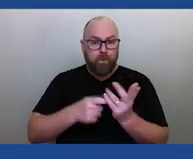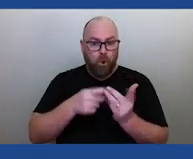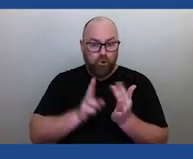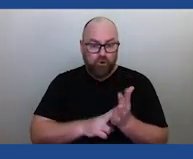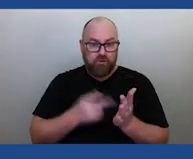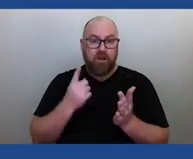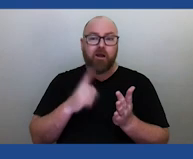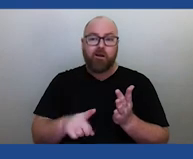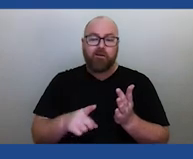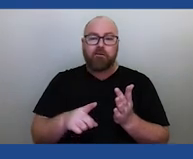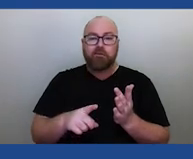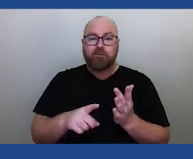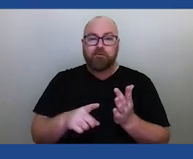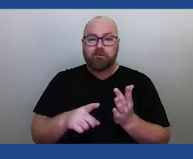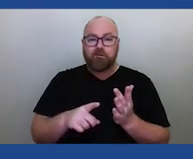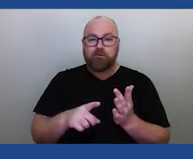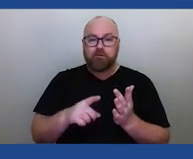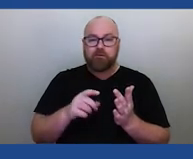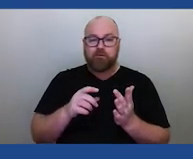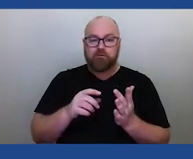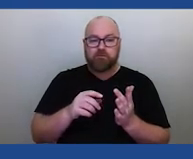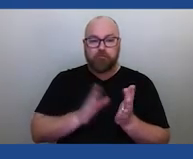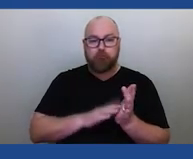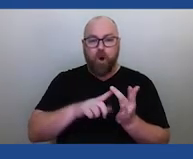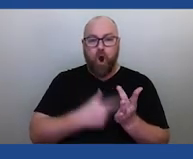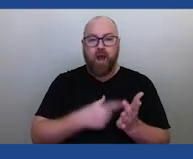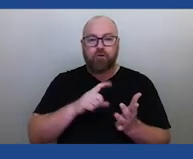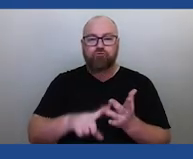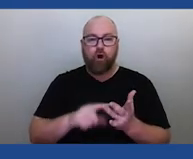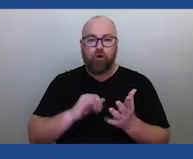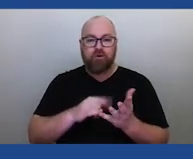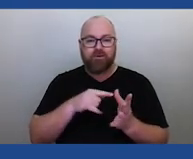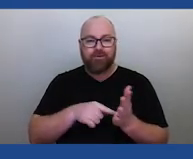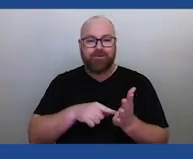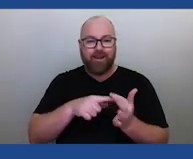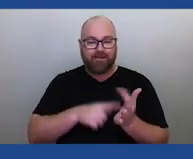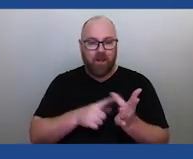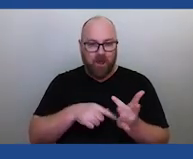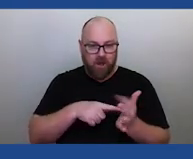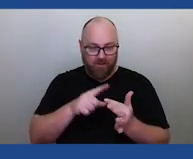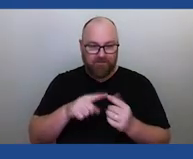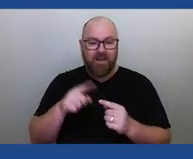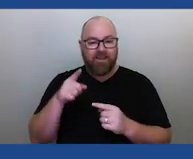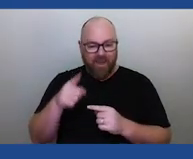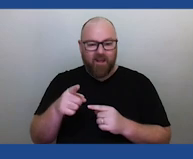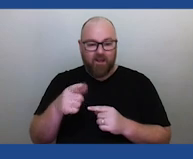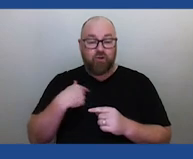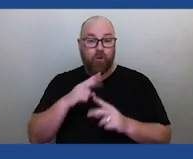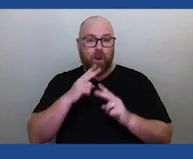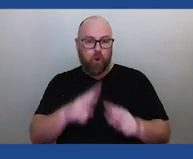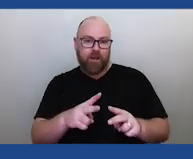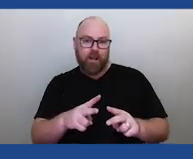So we're looking at solutions on the ground level in terms of landscape architecture, engineering and design.